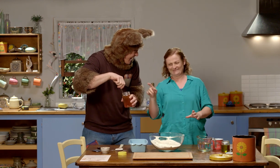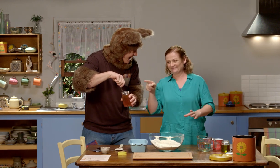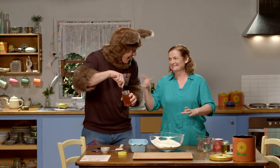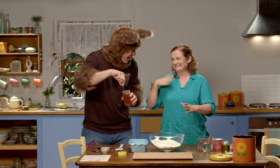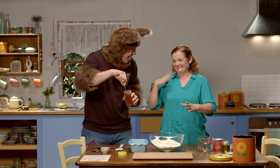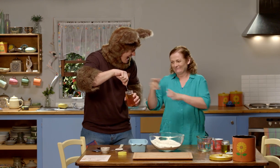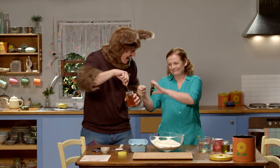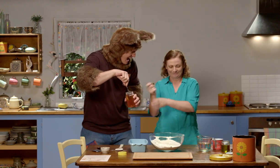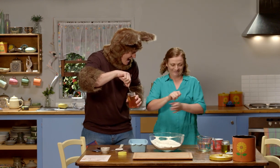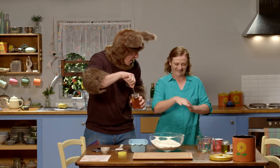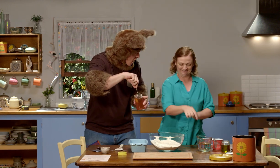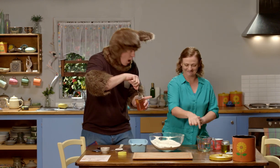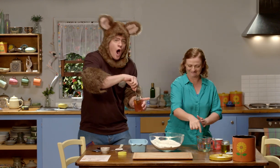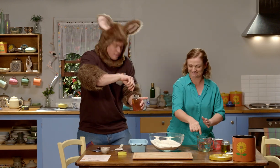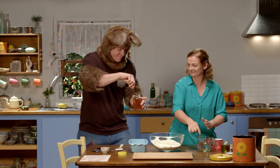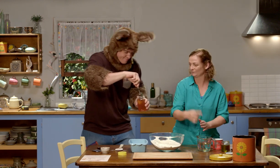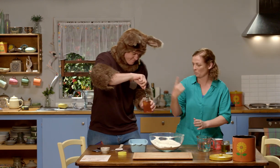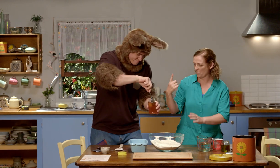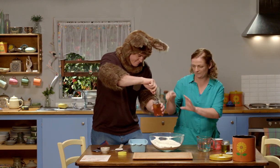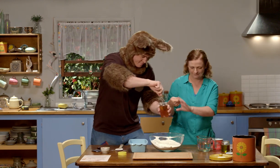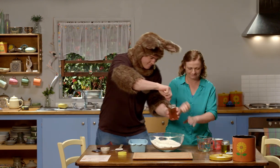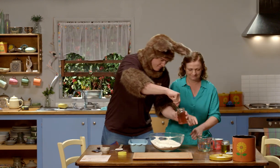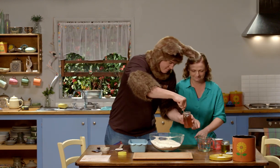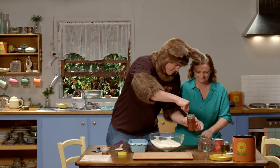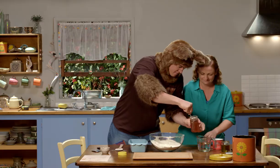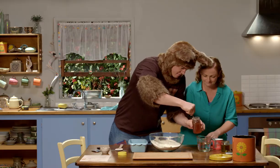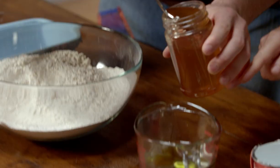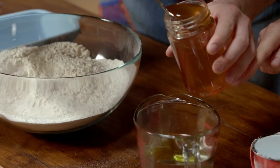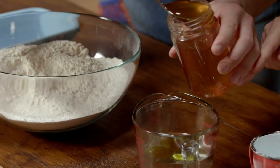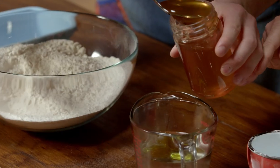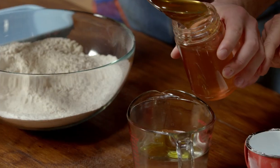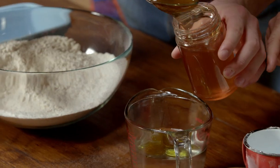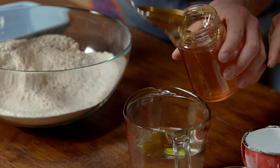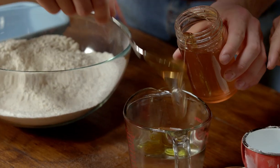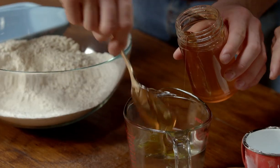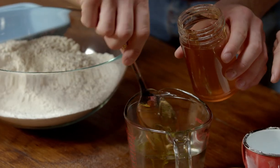Haha! That honey needs to be added to the water. Okay.